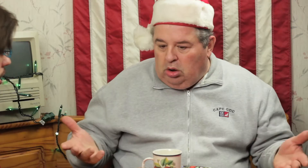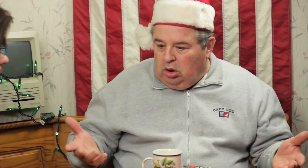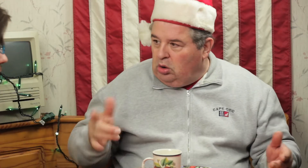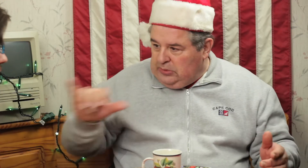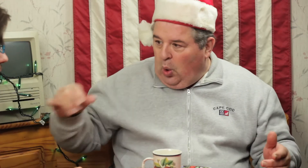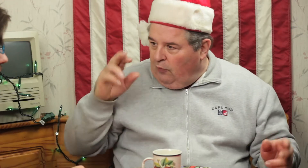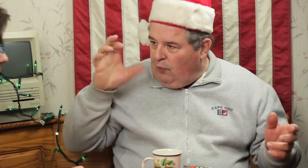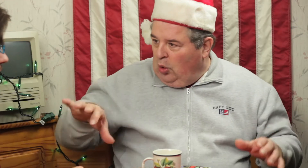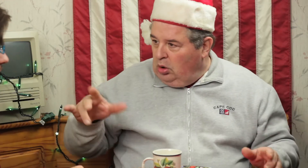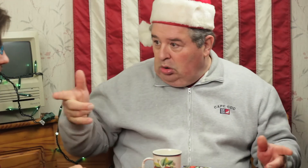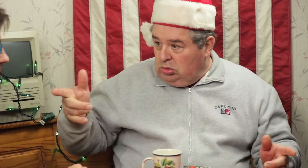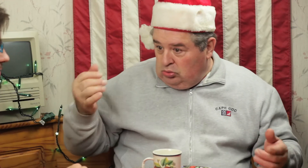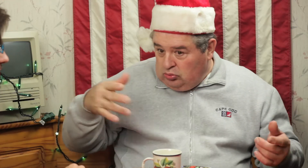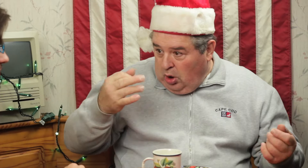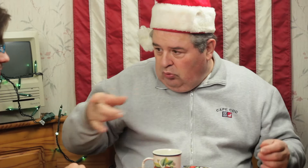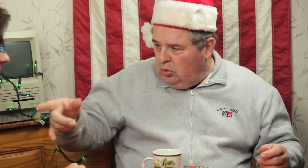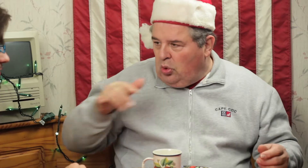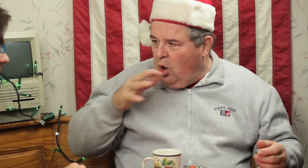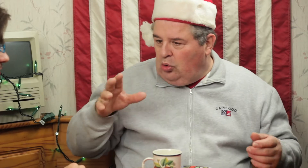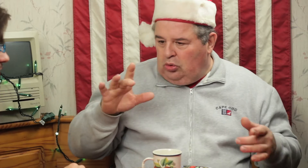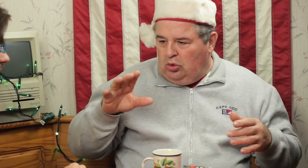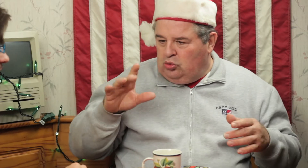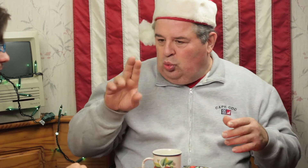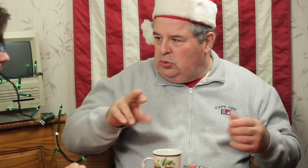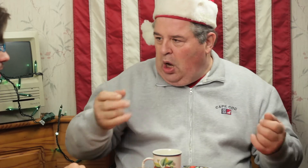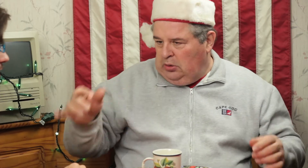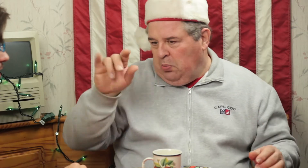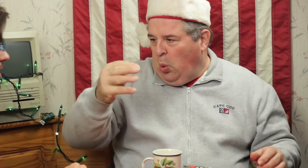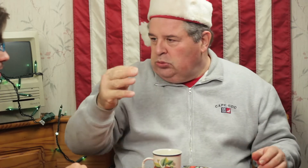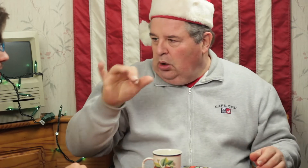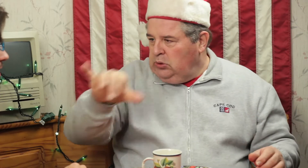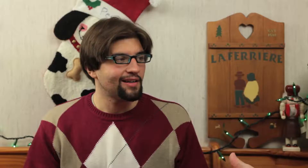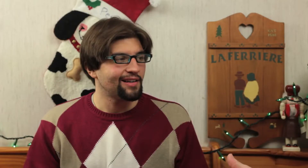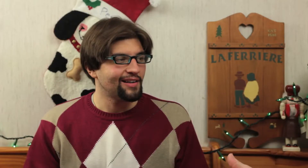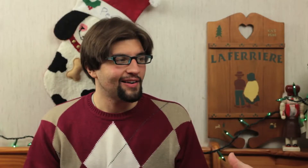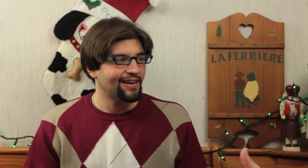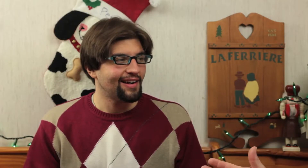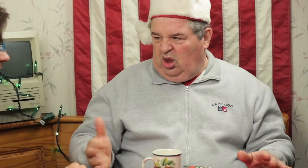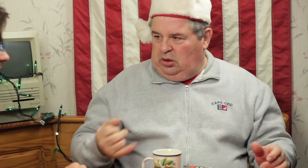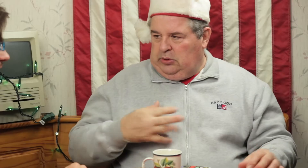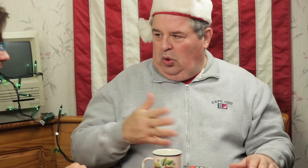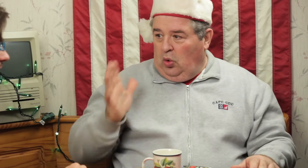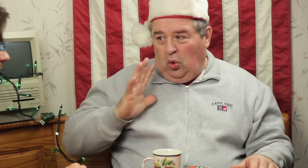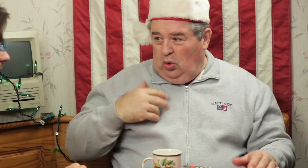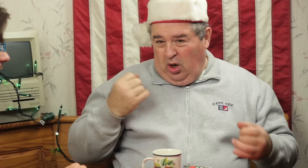Yeah, forced to stay home. You want to go party, you can't use your car. You must stay at a motel. That's scary.